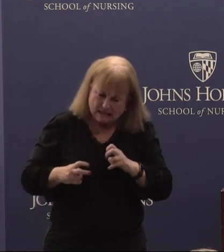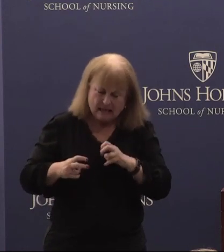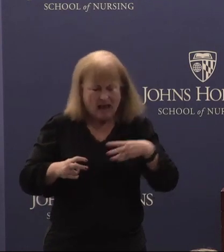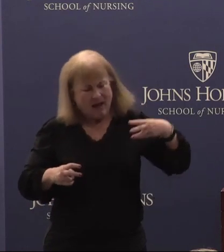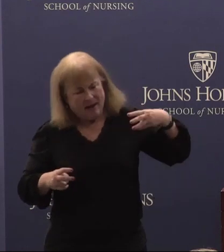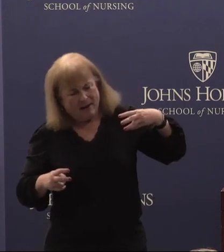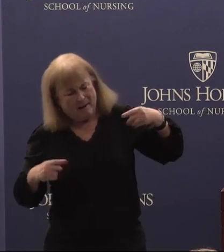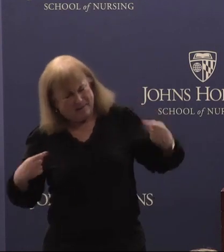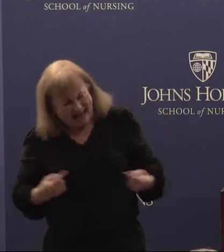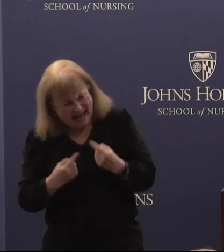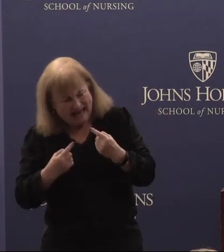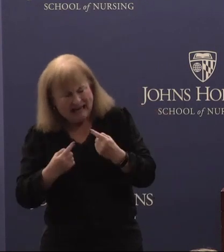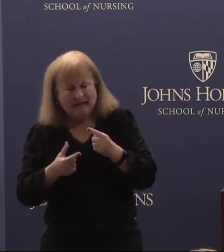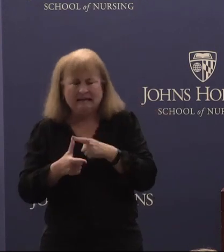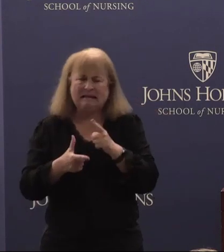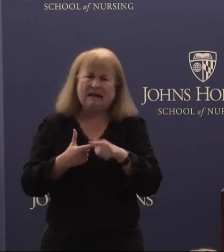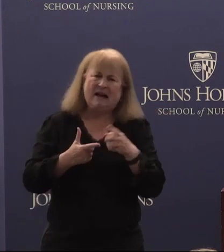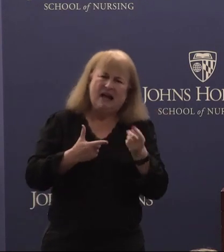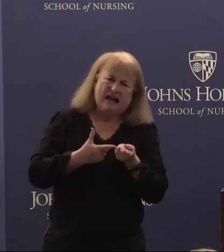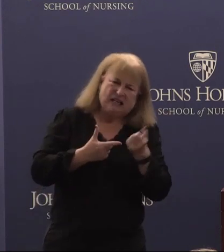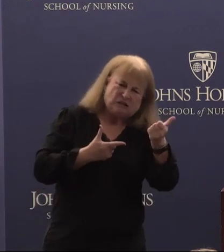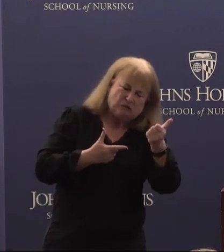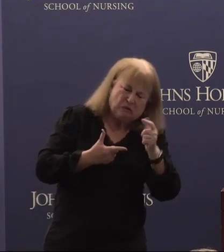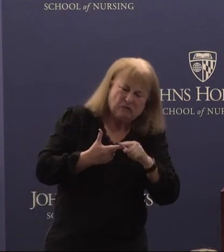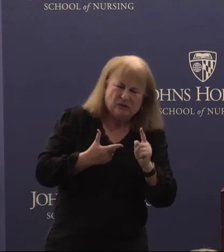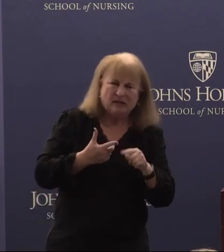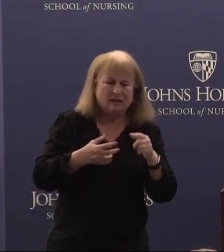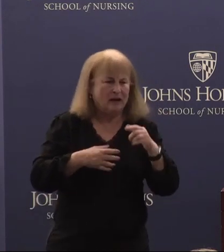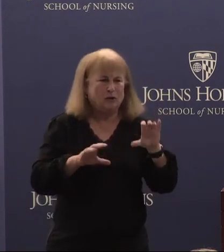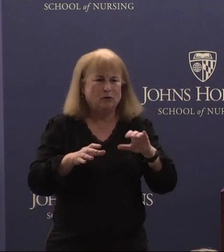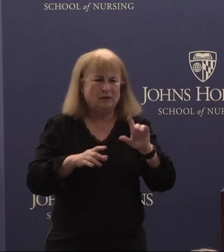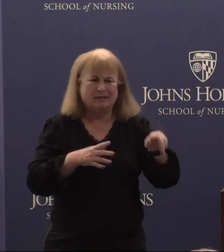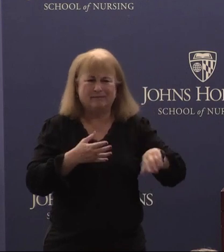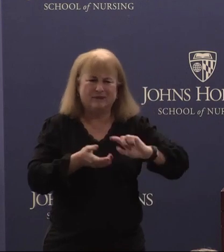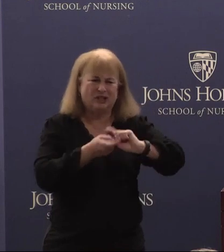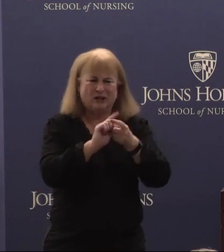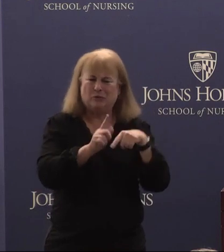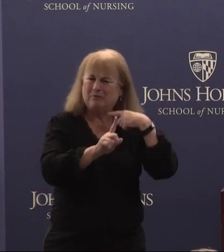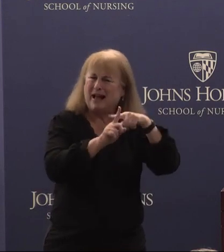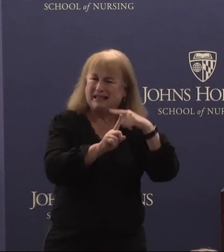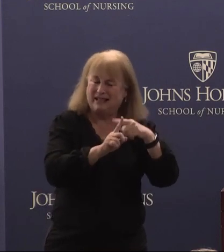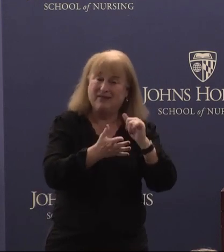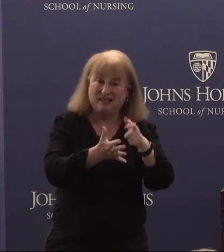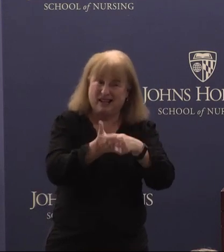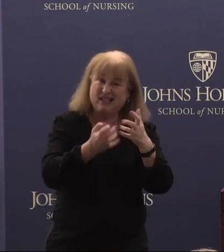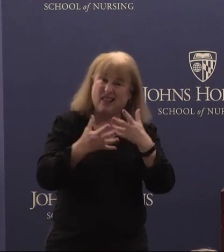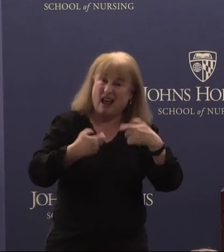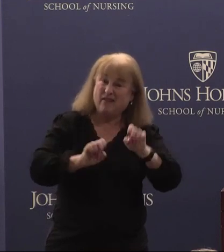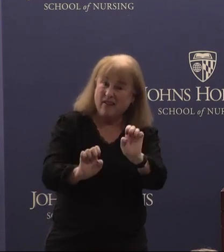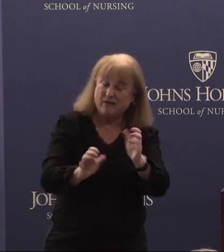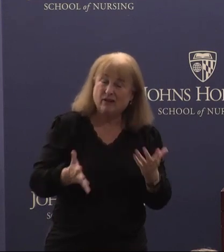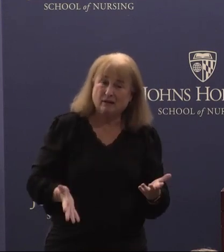exclusion and make something constructive out of it. And that's a lot of effort but I don't think